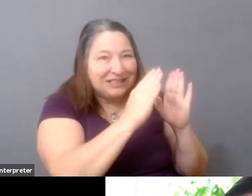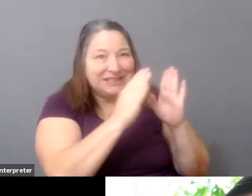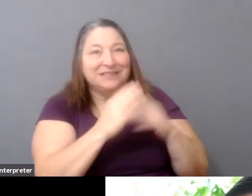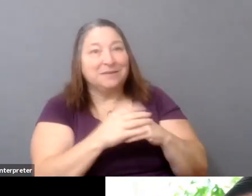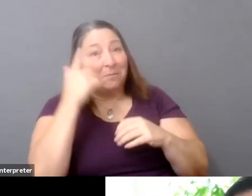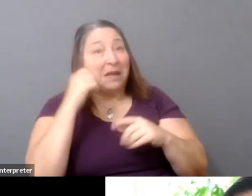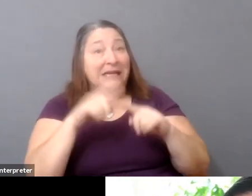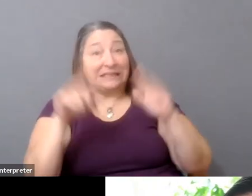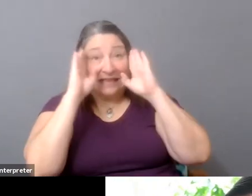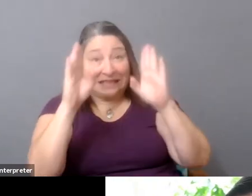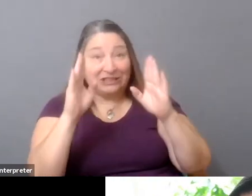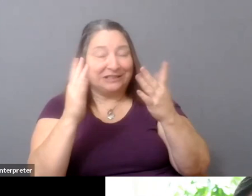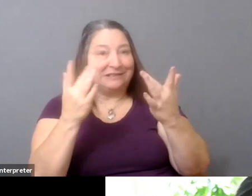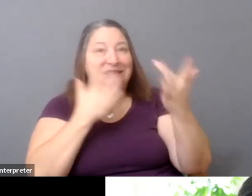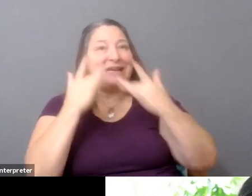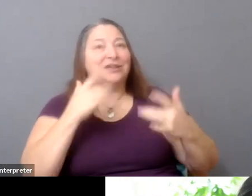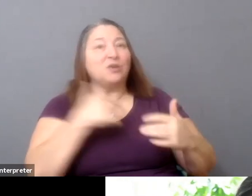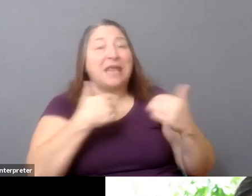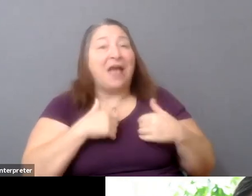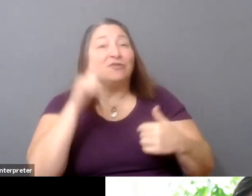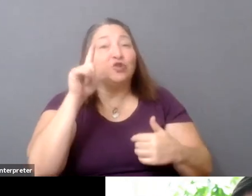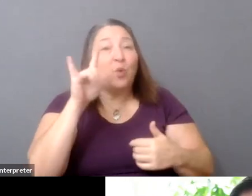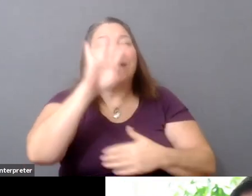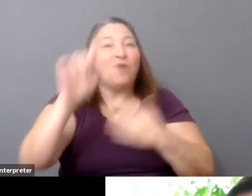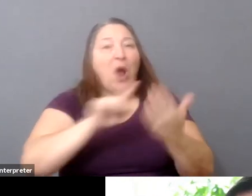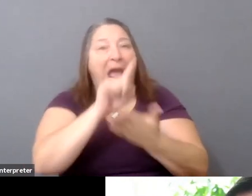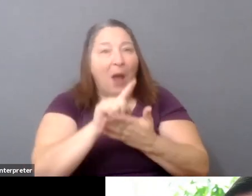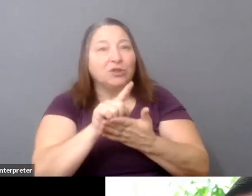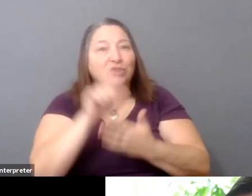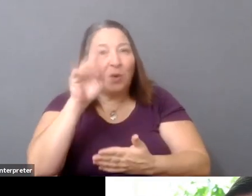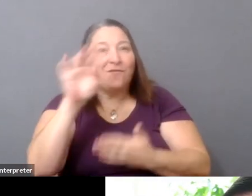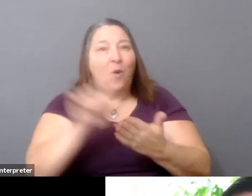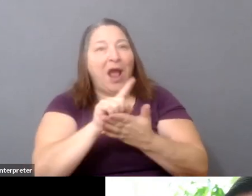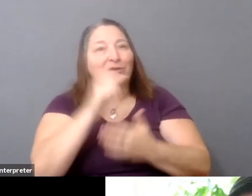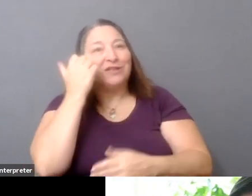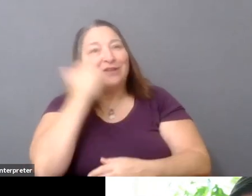We have 24 hours in a day, you know? And also, you know, in a pandemic, we have Zoom fatigue,